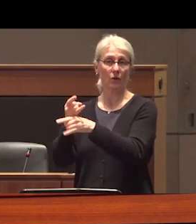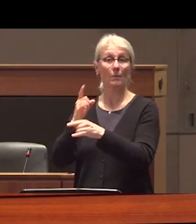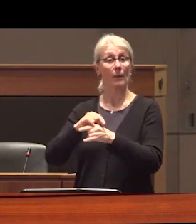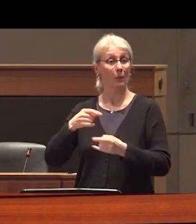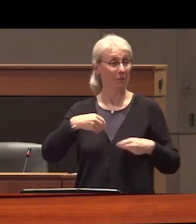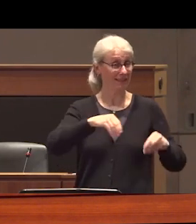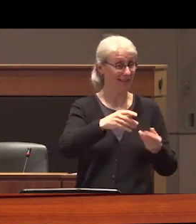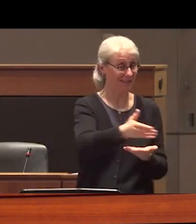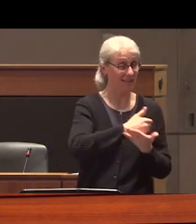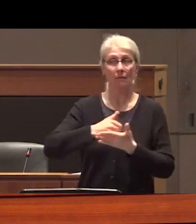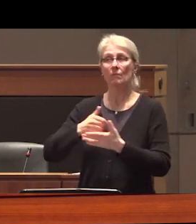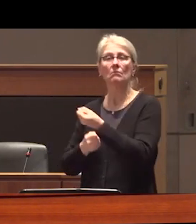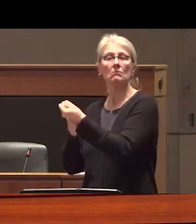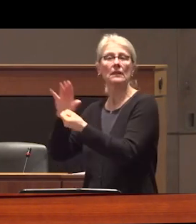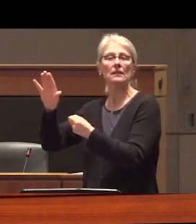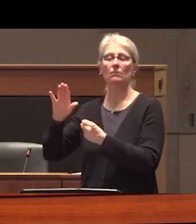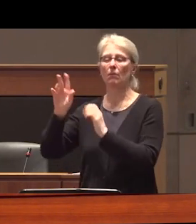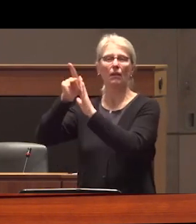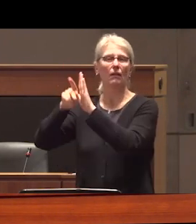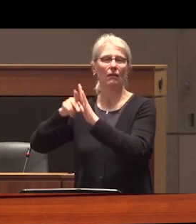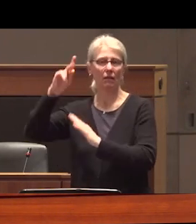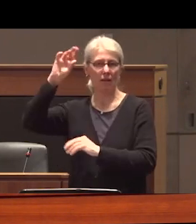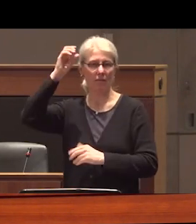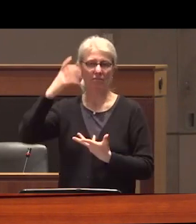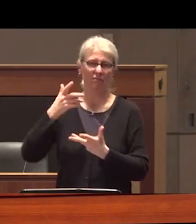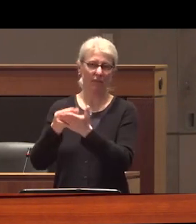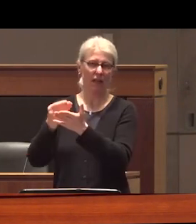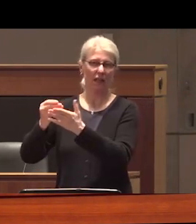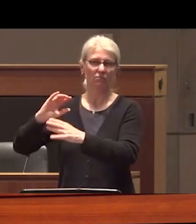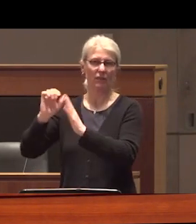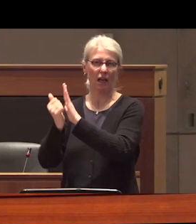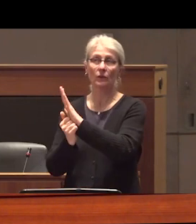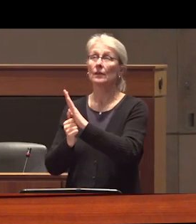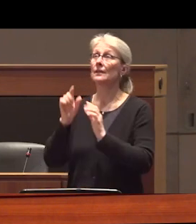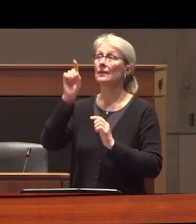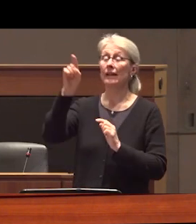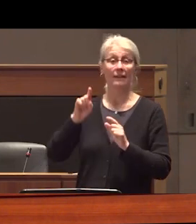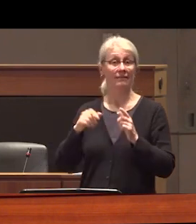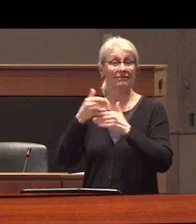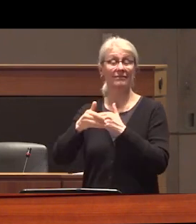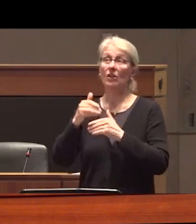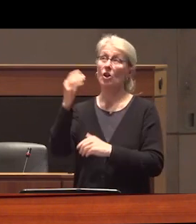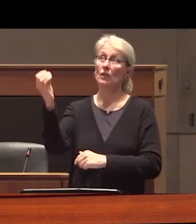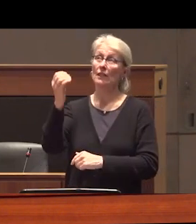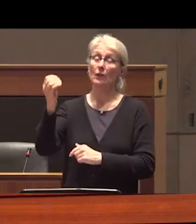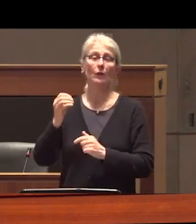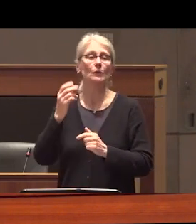account this is a political cartoon from Ontario and we already see political parties using the